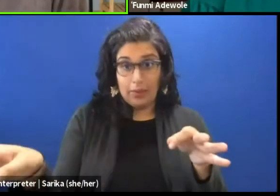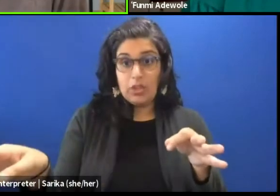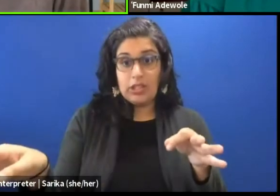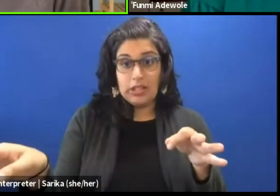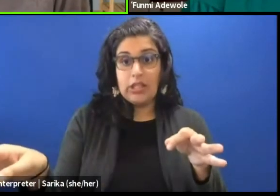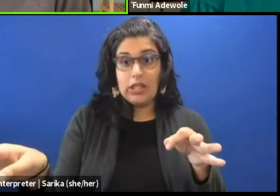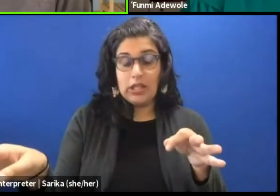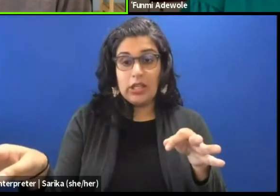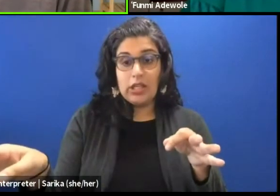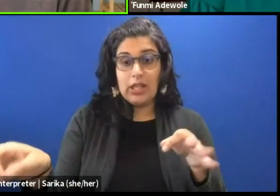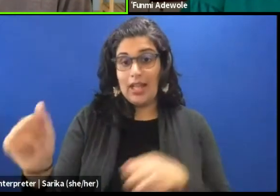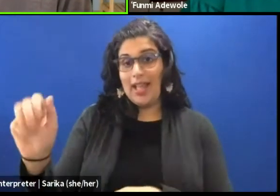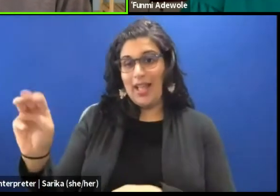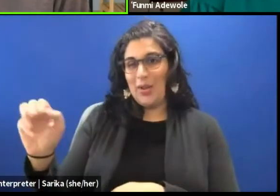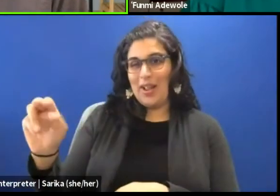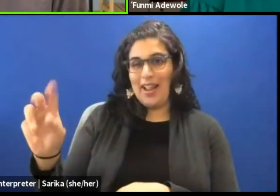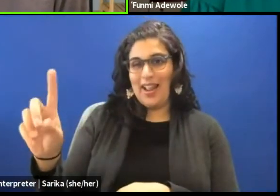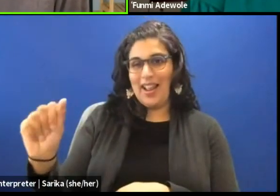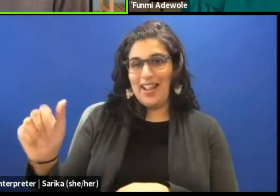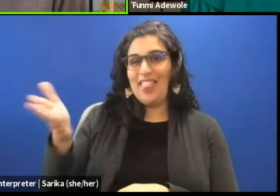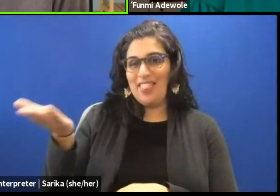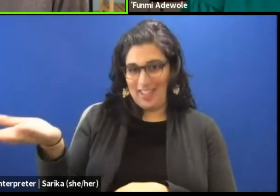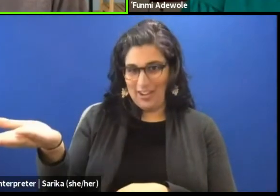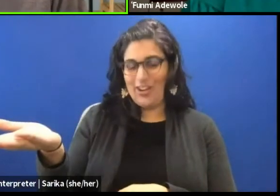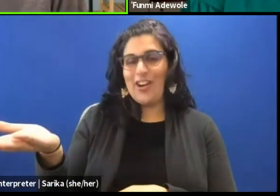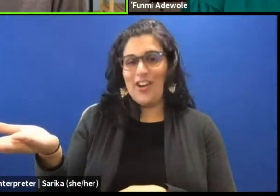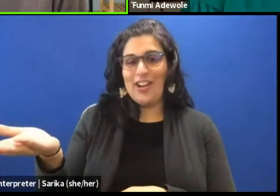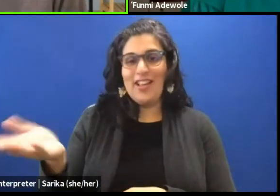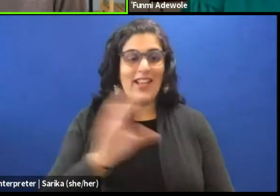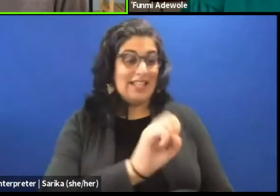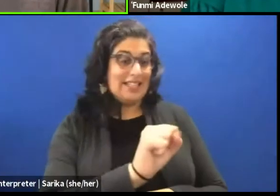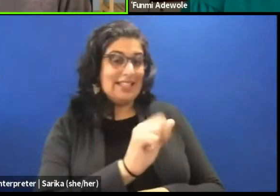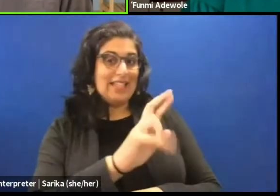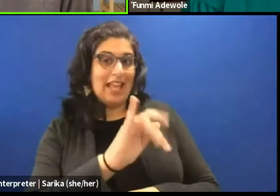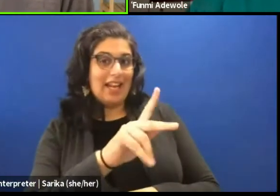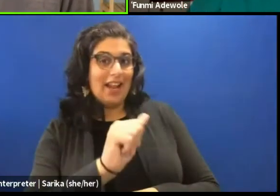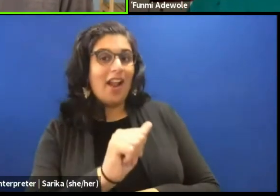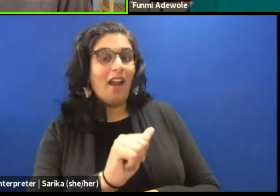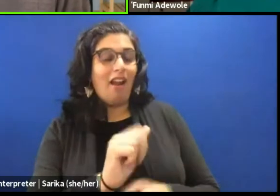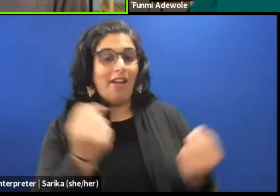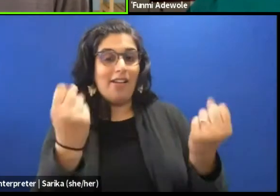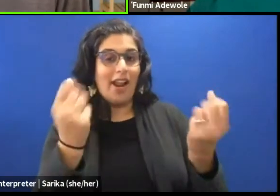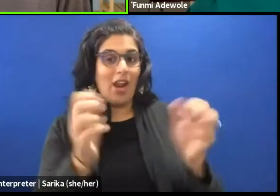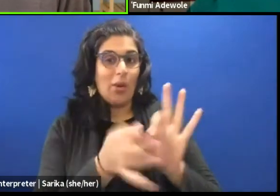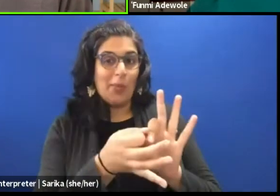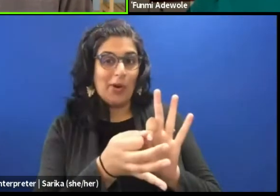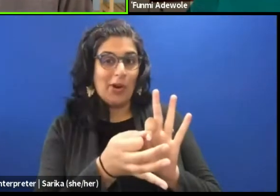Amanda is there behind the screen, and Sarika is there as ASL interpreter thank you